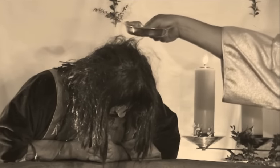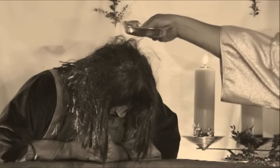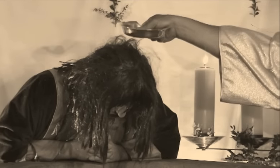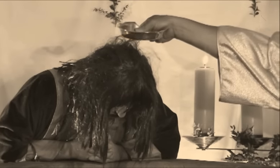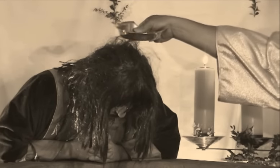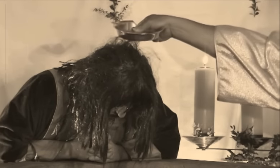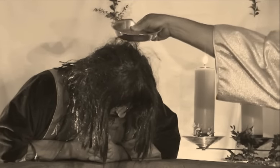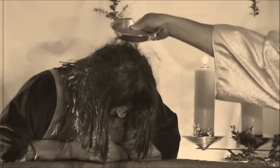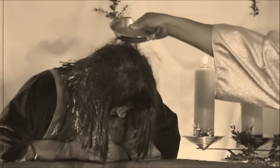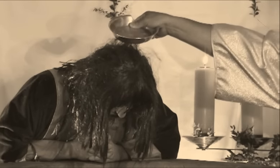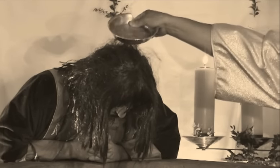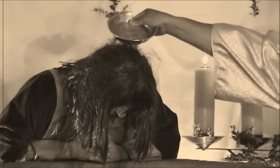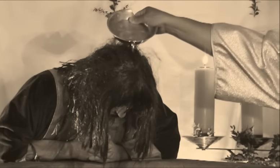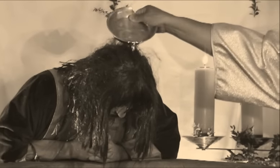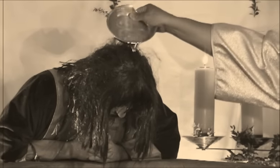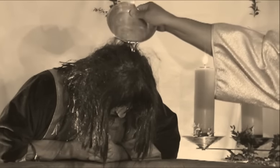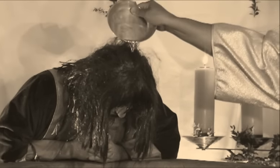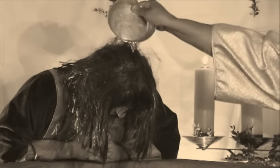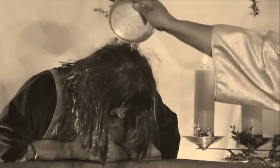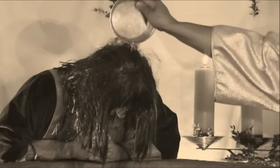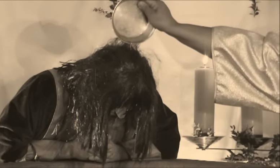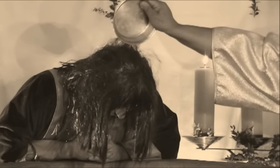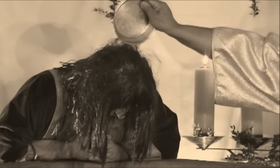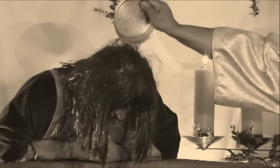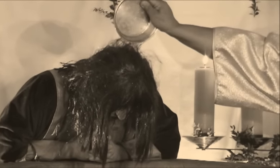in the name of the Father,